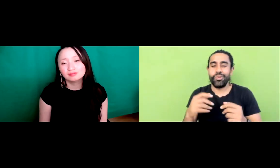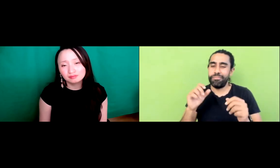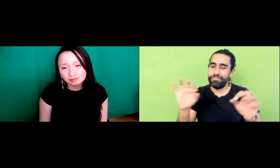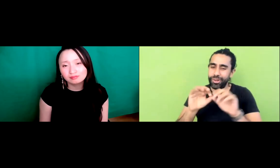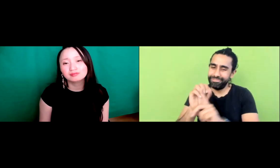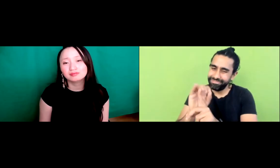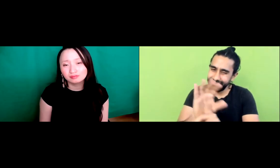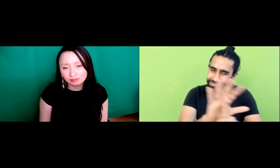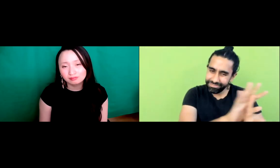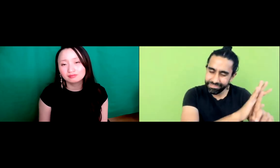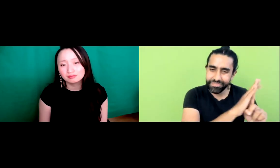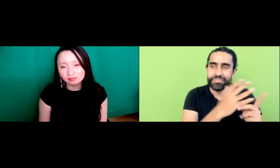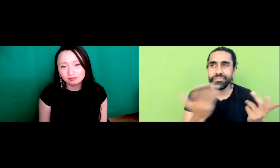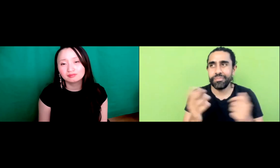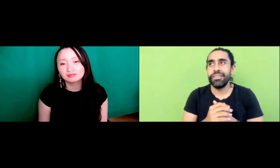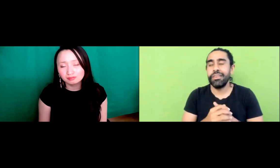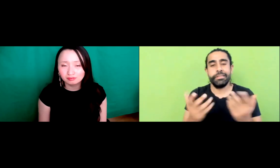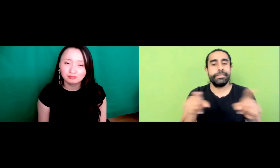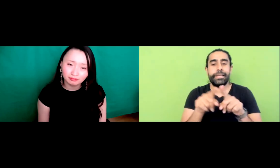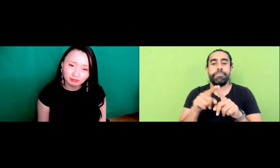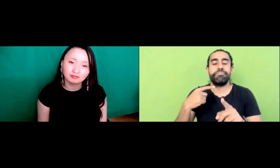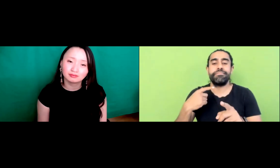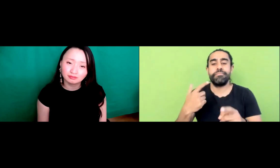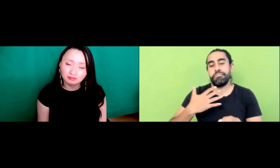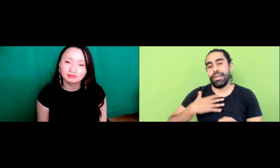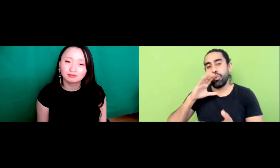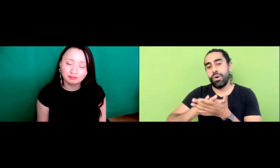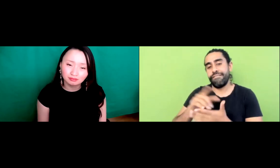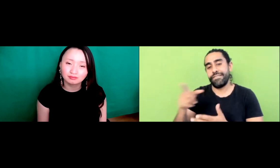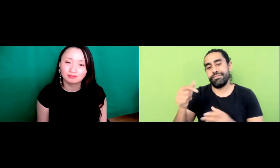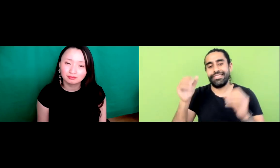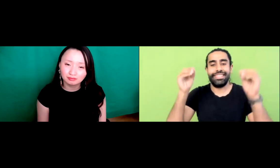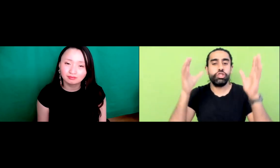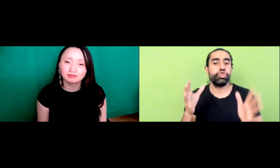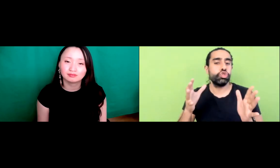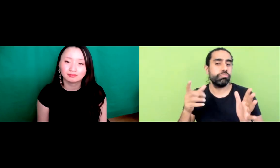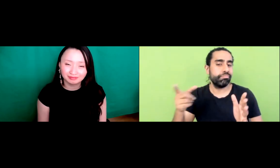there's so many different you know backgrounds and things that can be exposed and can be